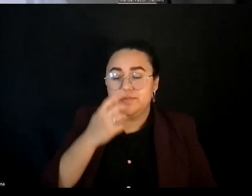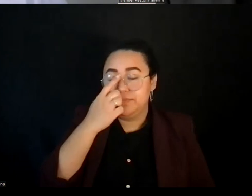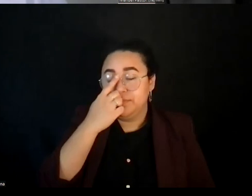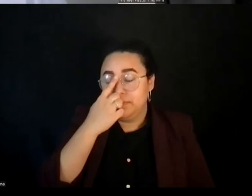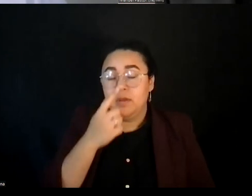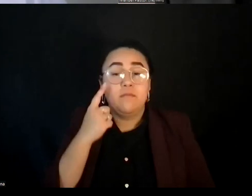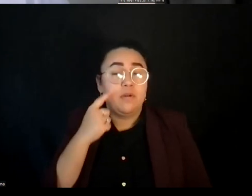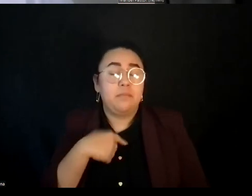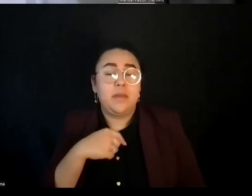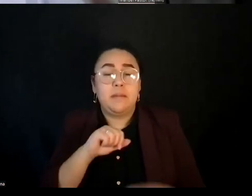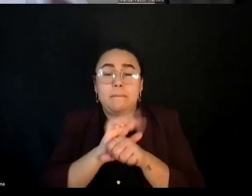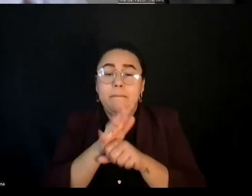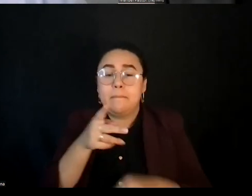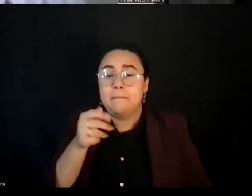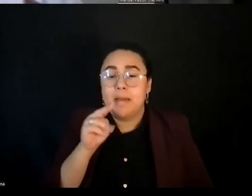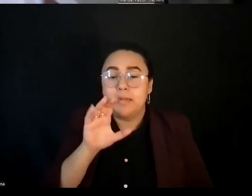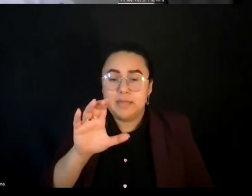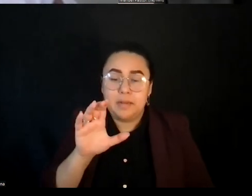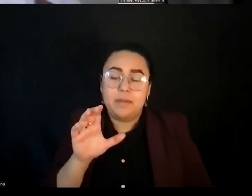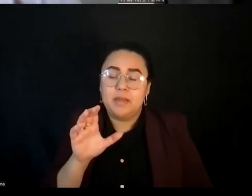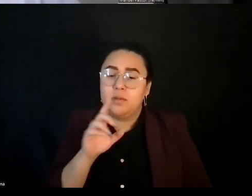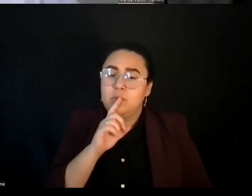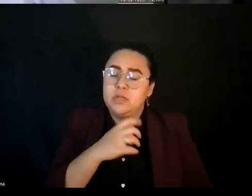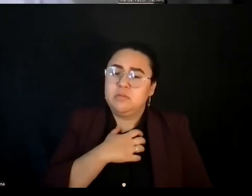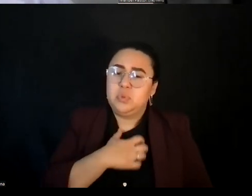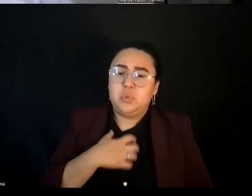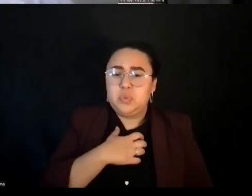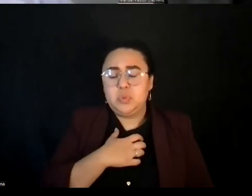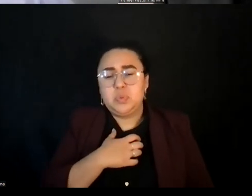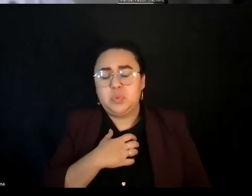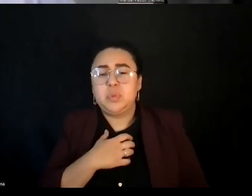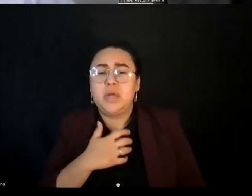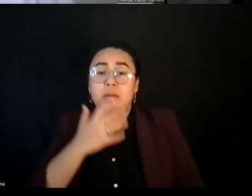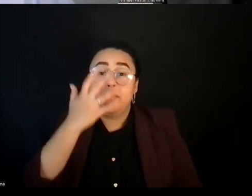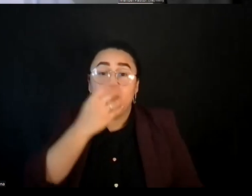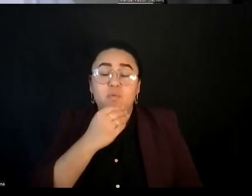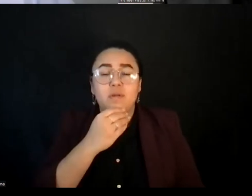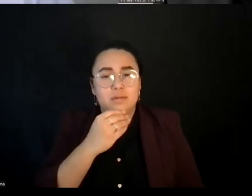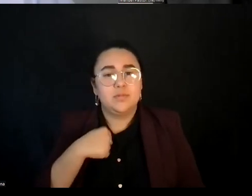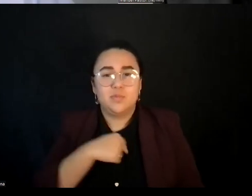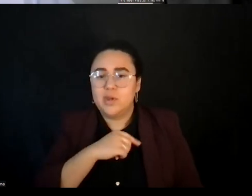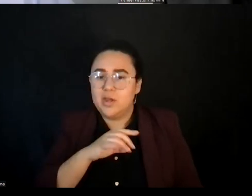show us how deeply interrelated we were. We could ground planes, we could build walls.